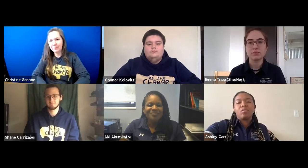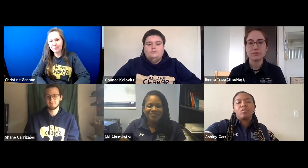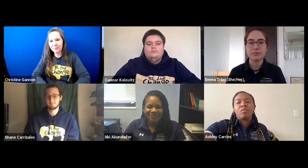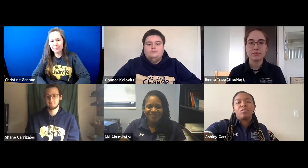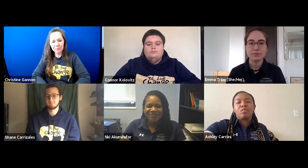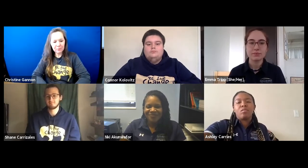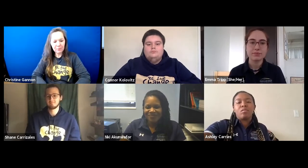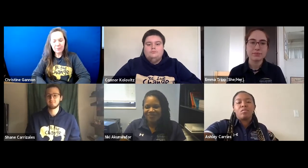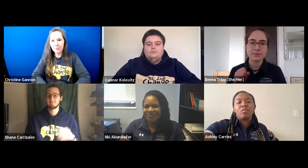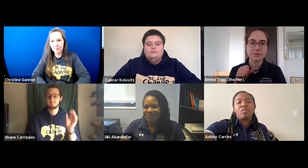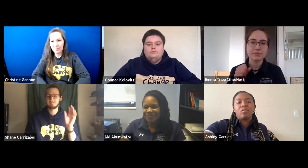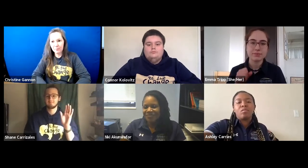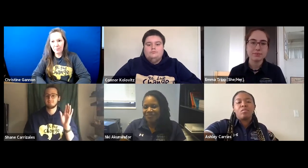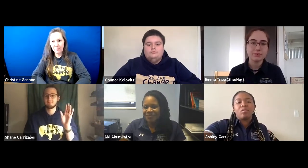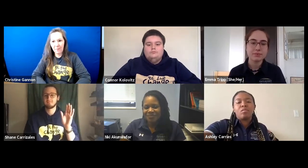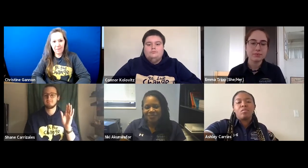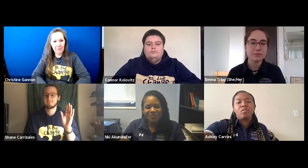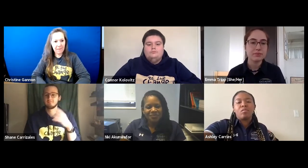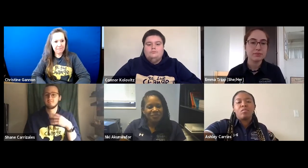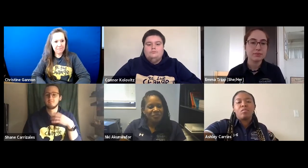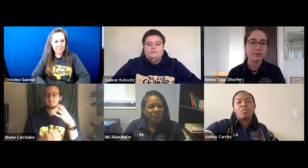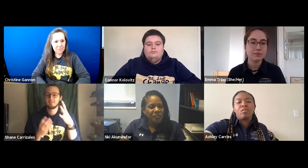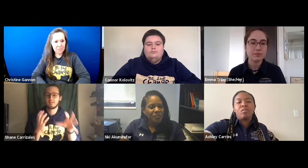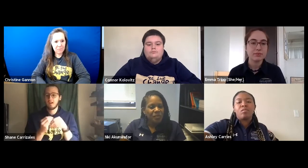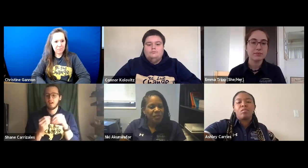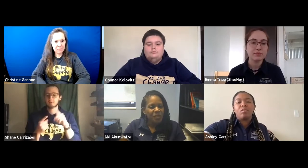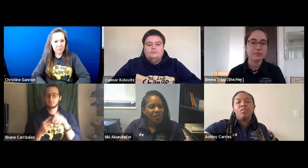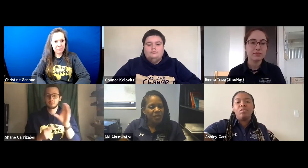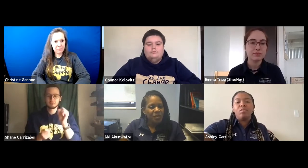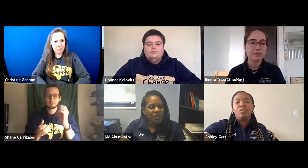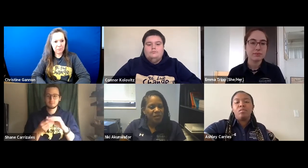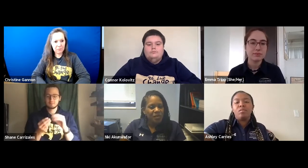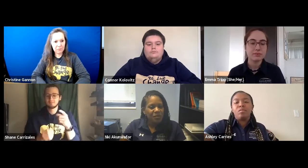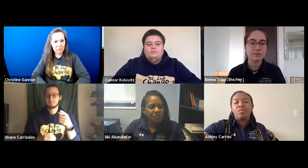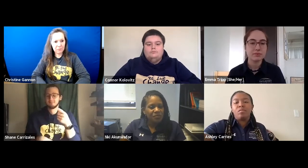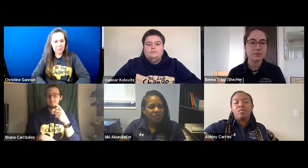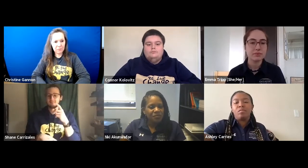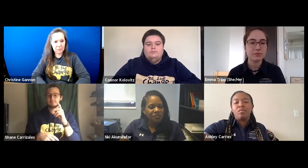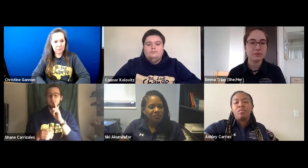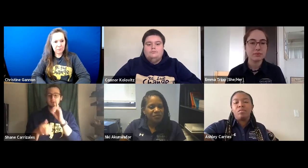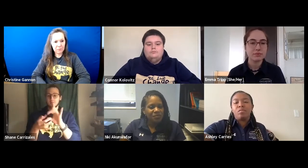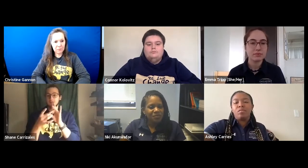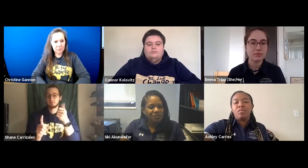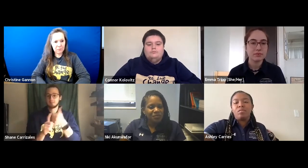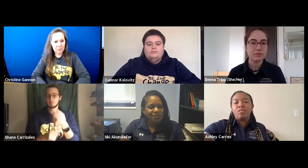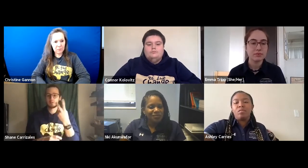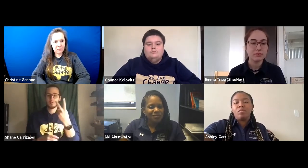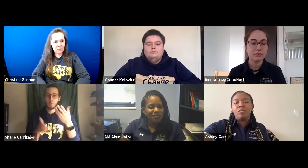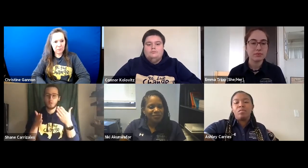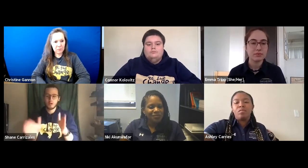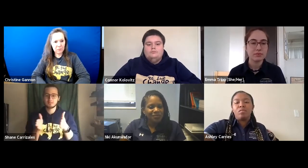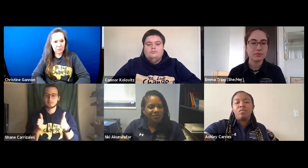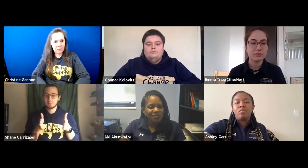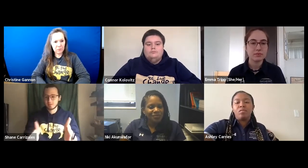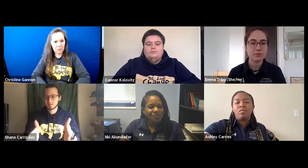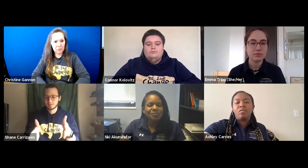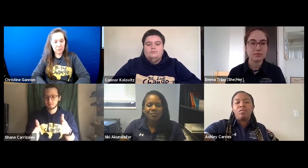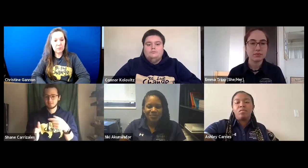>I want to add to what Christine was saying. I think relationships are a two-way street. They need to go both ways.